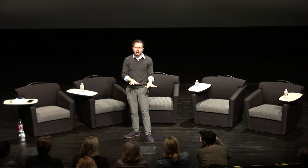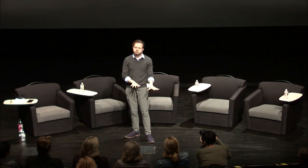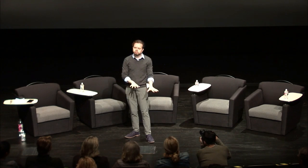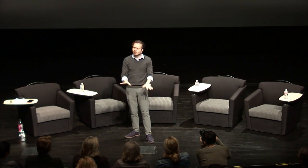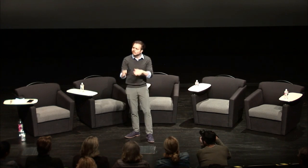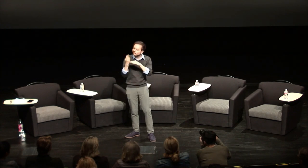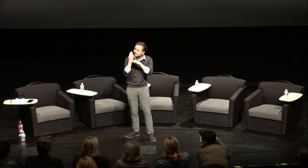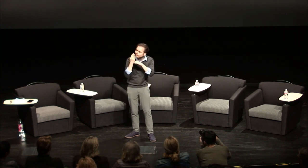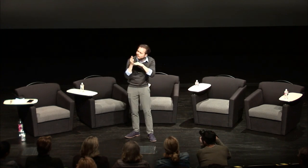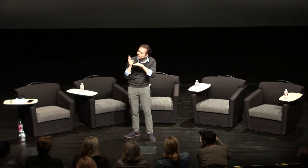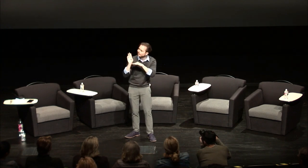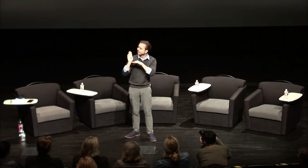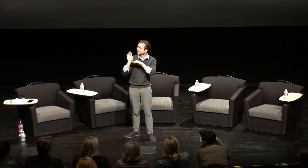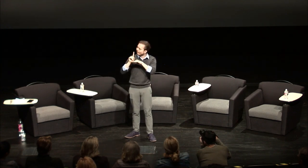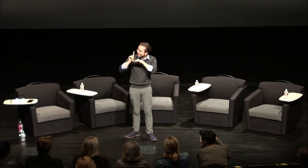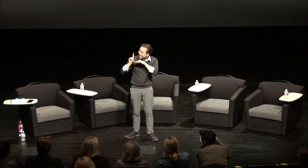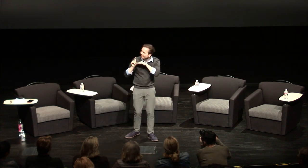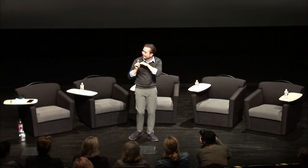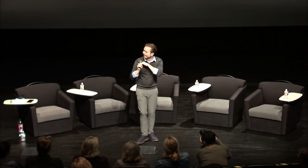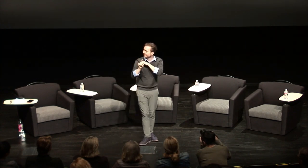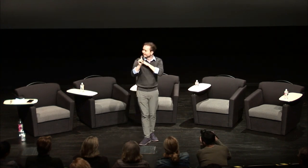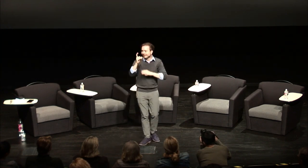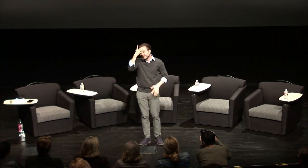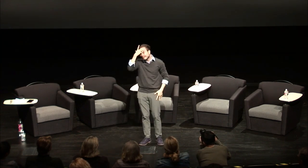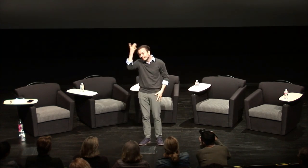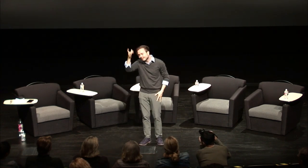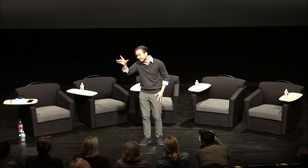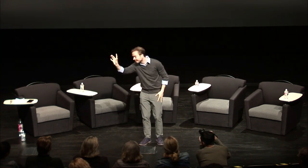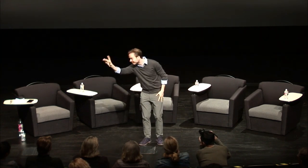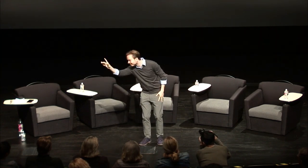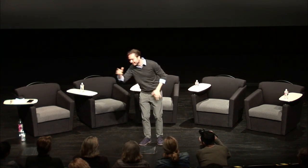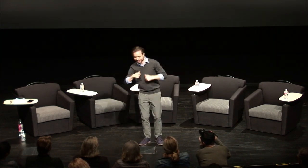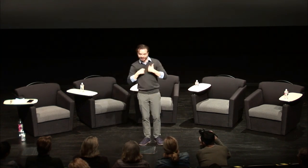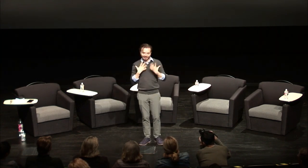kind of guy you know he'd come home from work and walk in take off his hat take